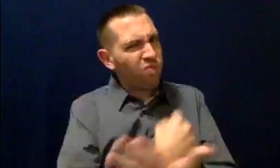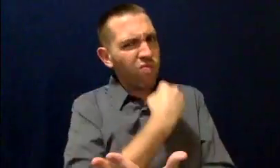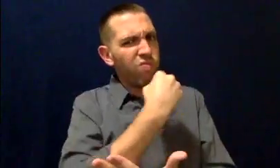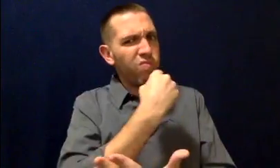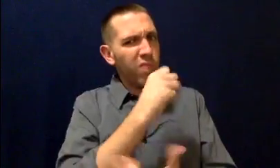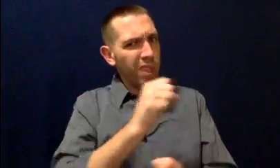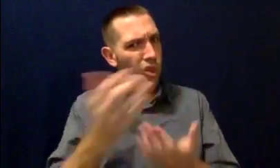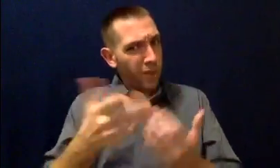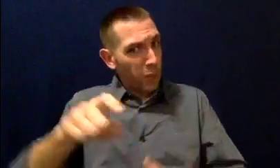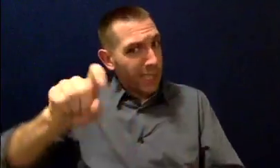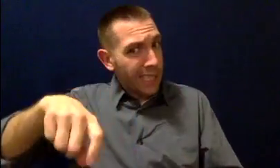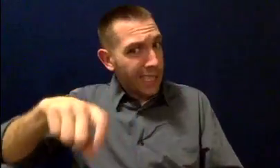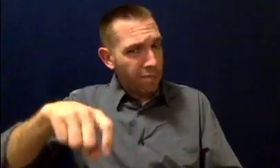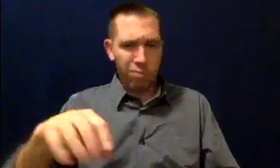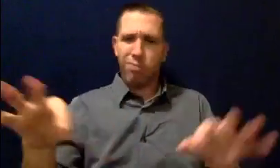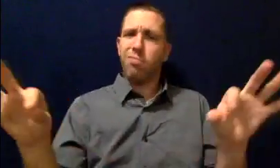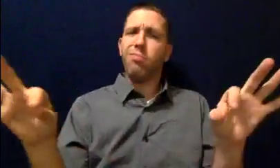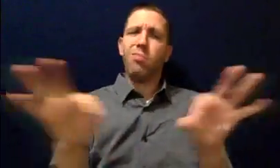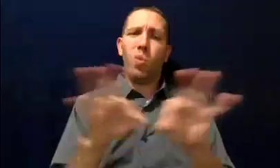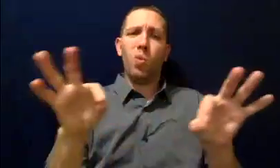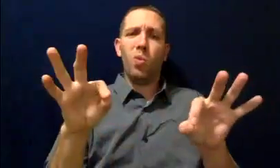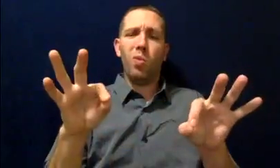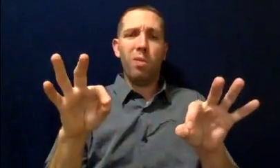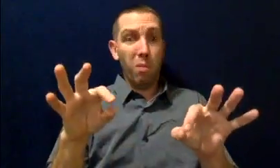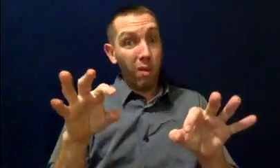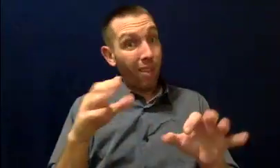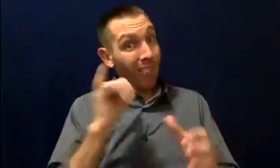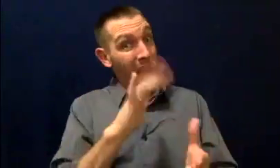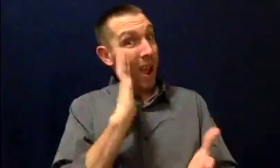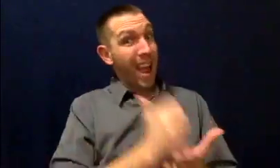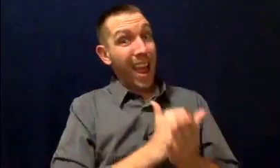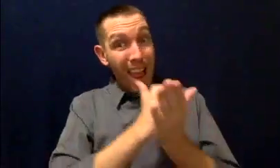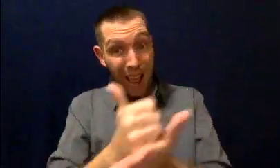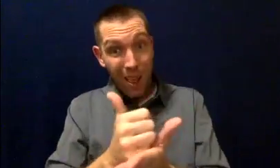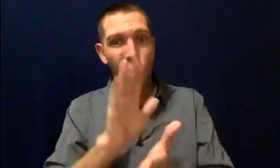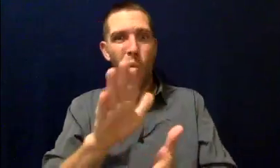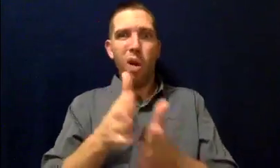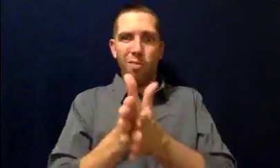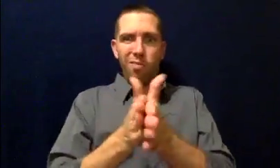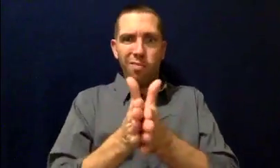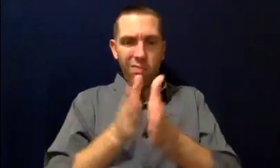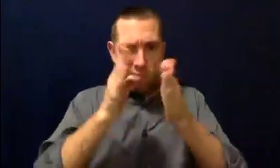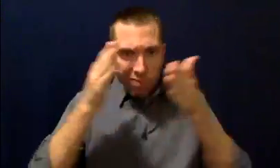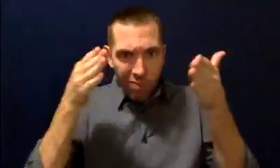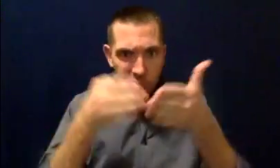Take advantage of these services! They will help you to keep your focus